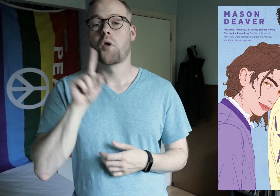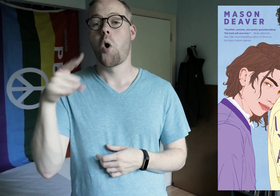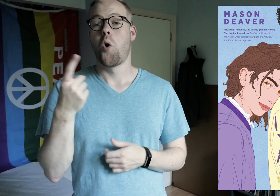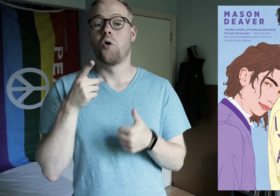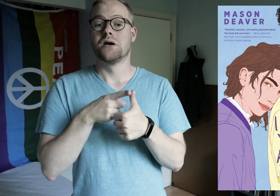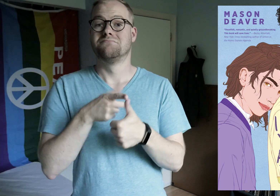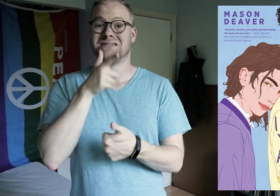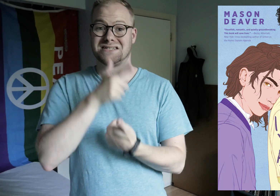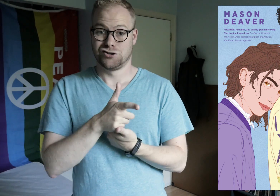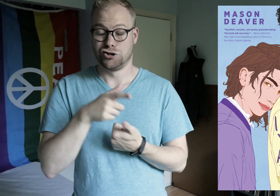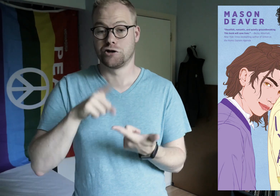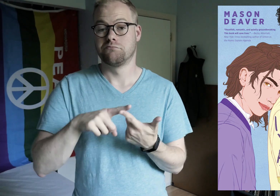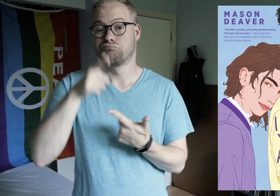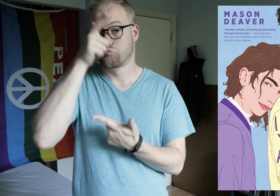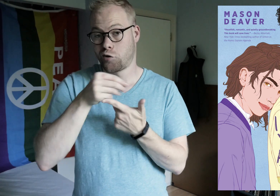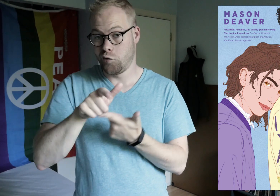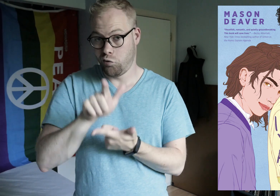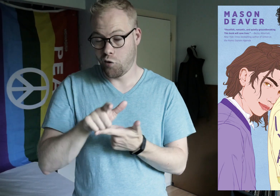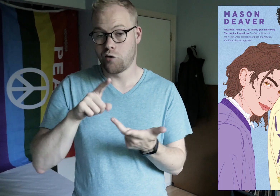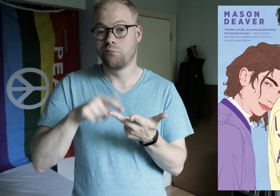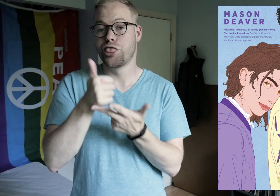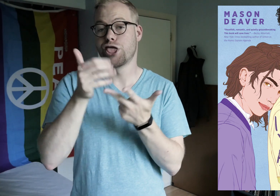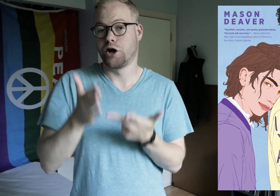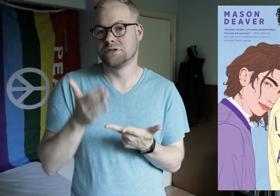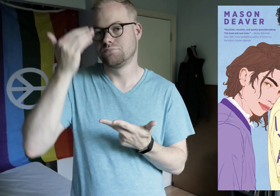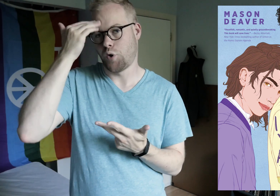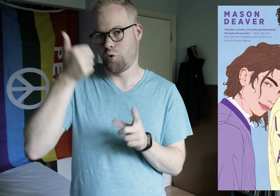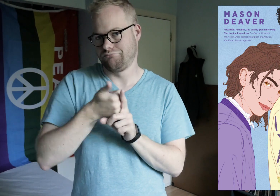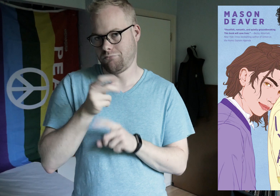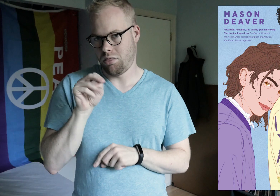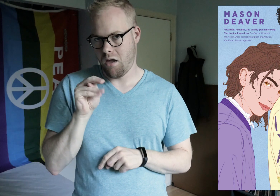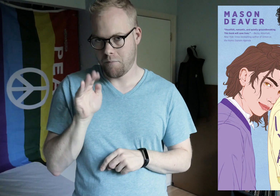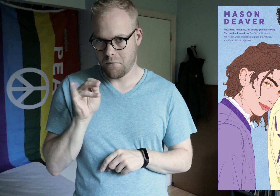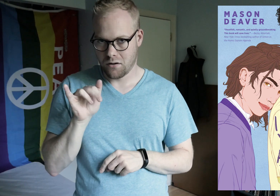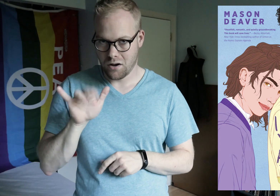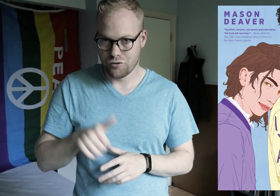Only their sister, brother-in-law, and therapist know that Ben’s nonbinary.